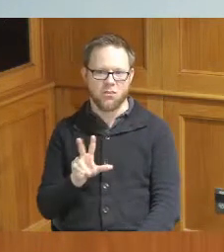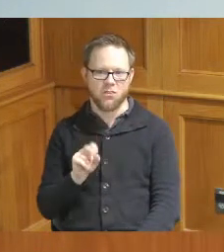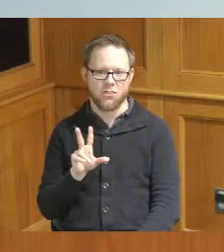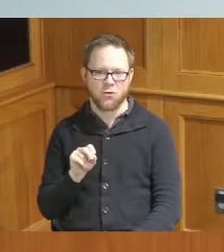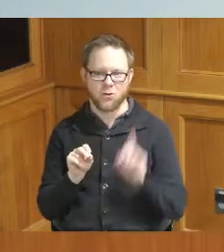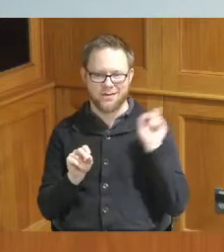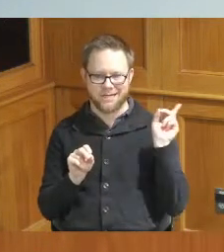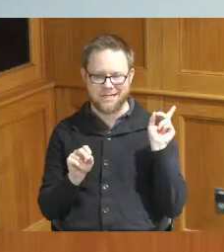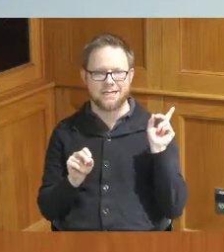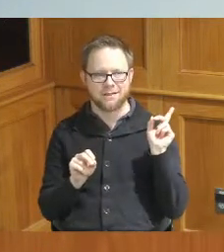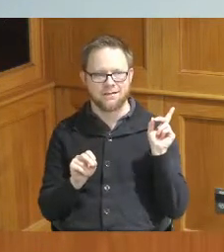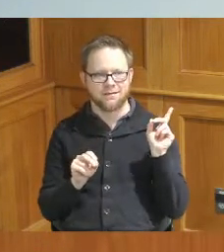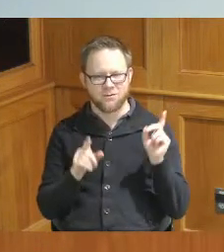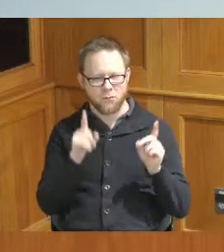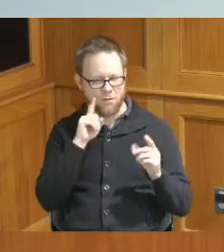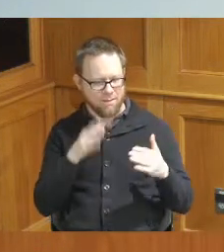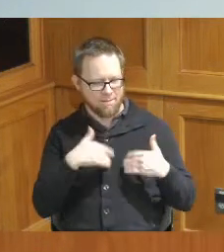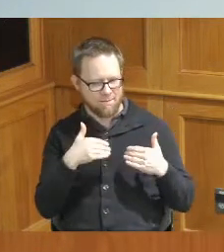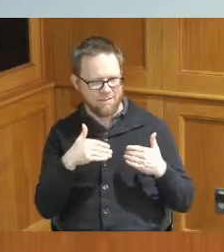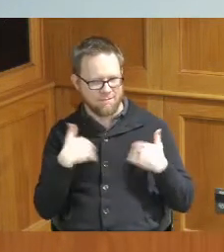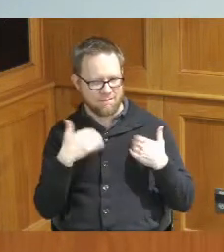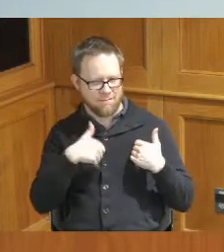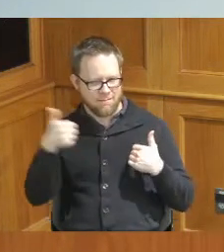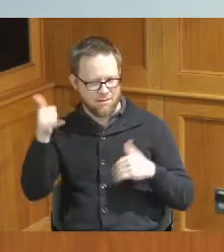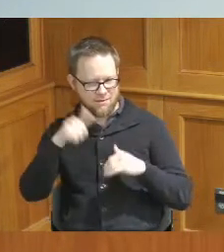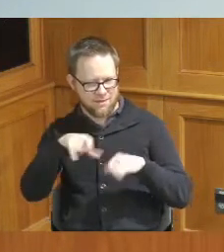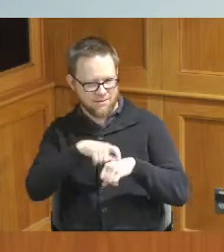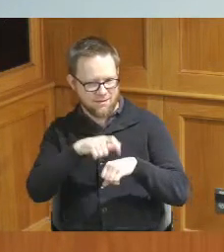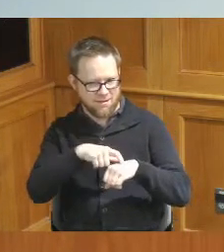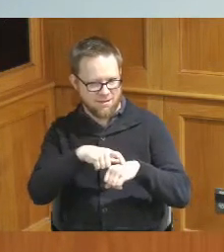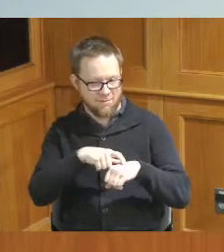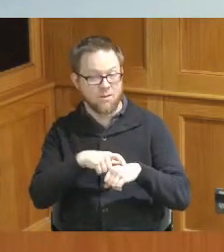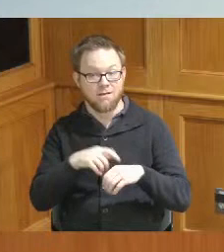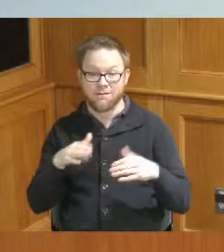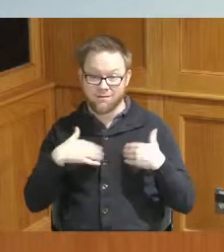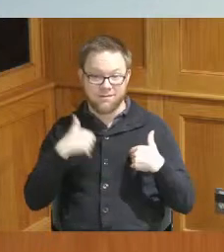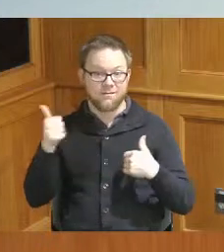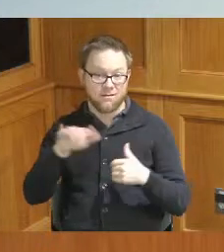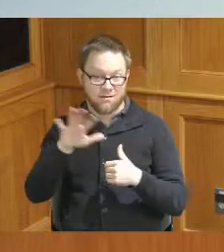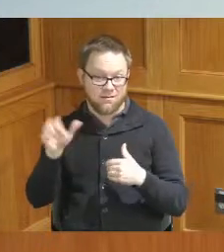I think he was the youngest at the time I know he's the youngest African-American male that he